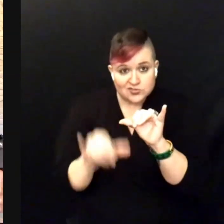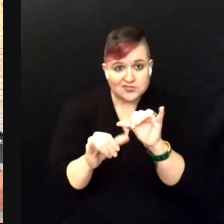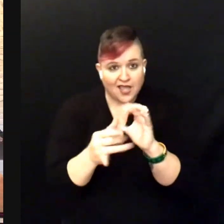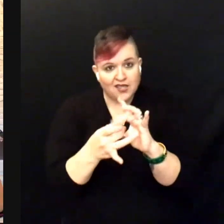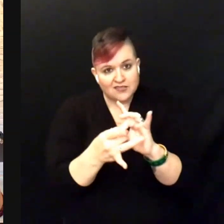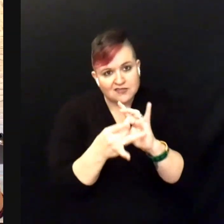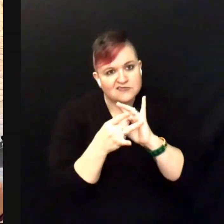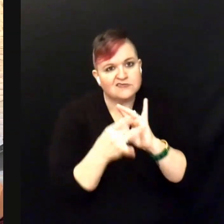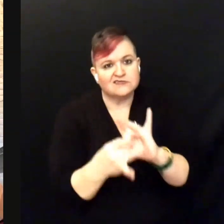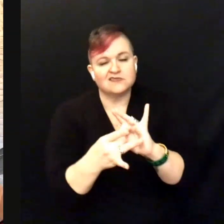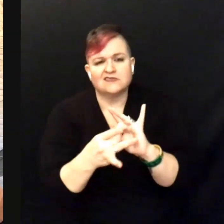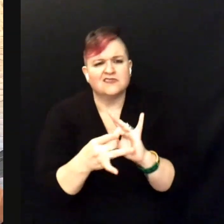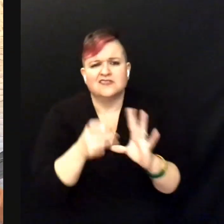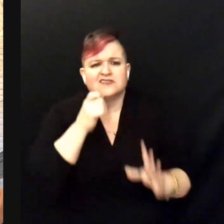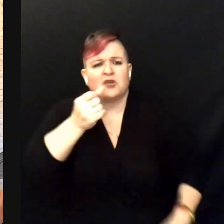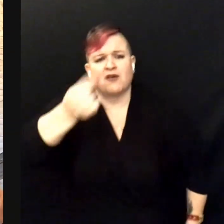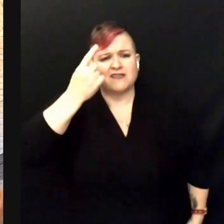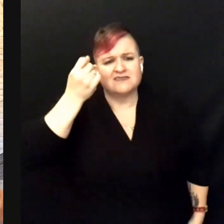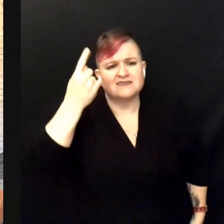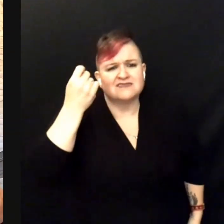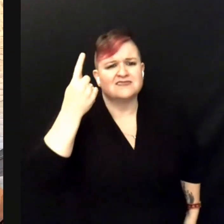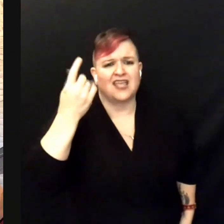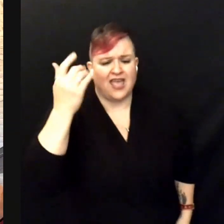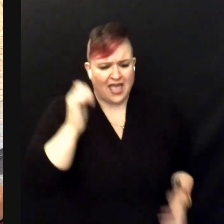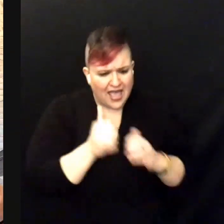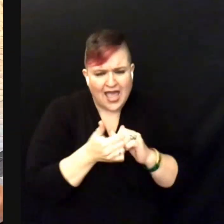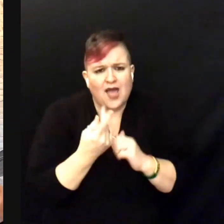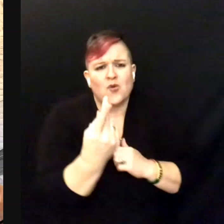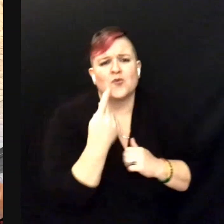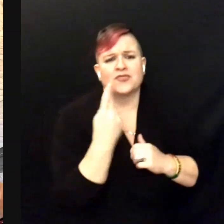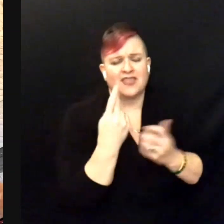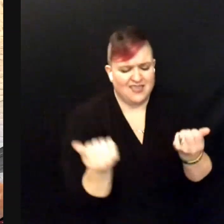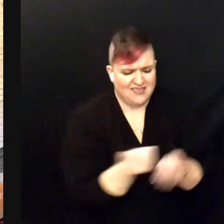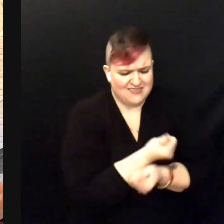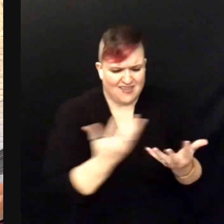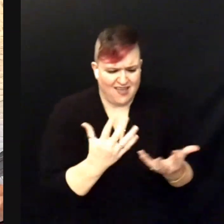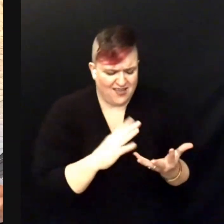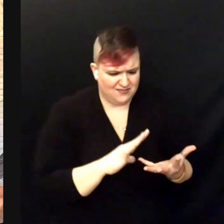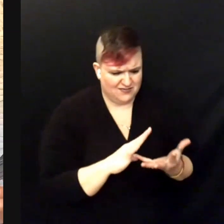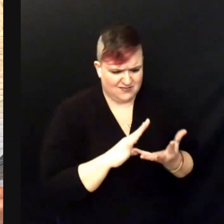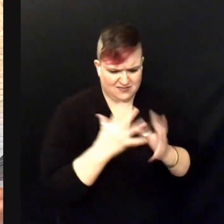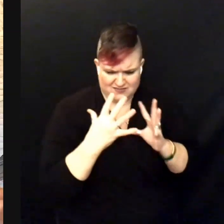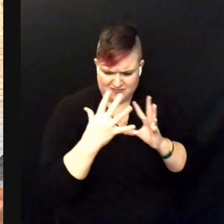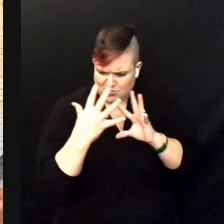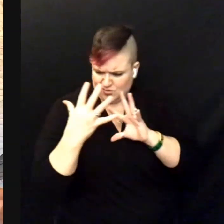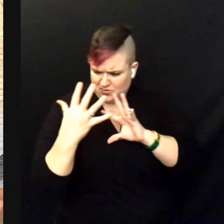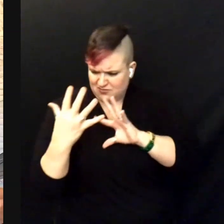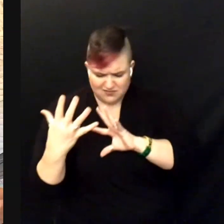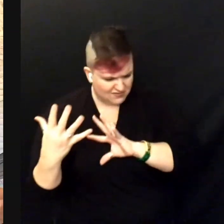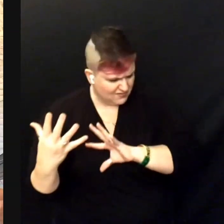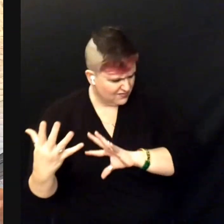Don't know how everything got confused